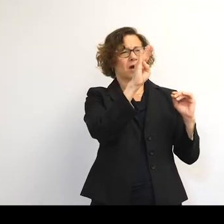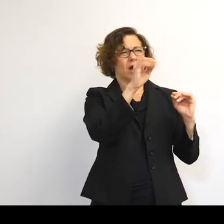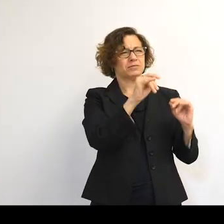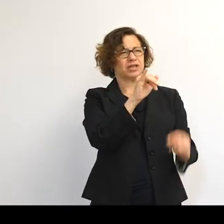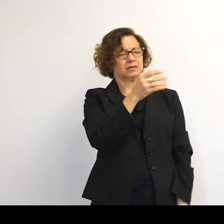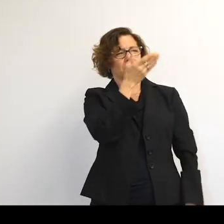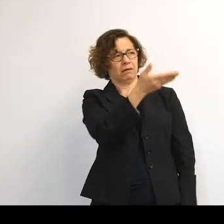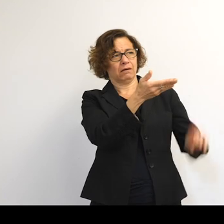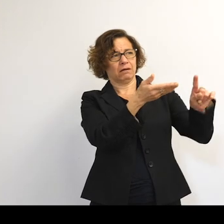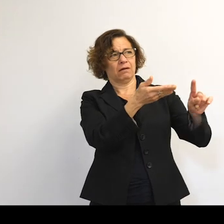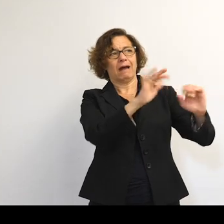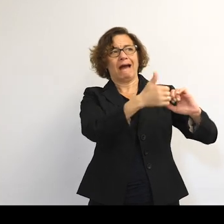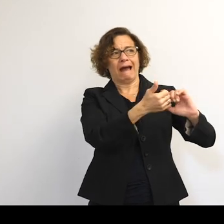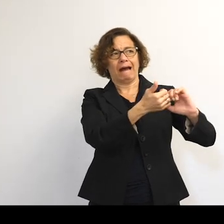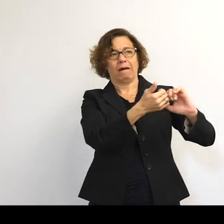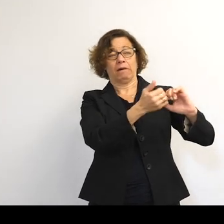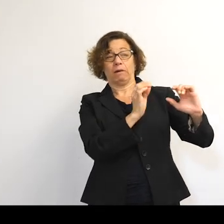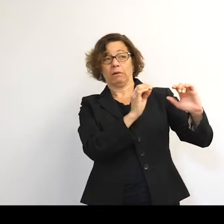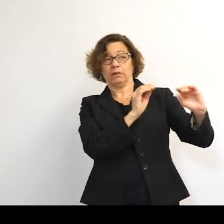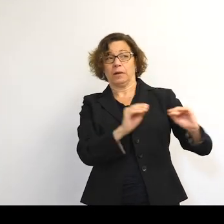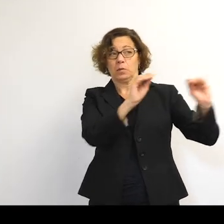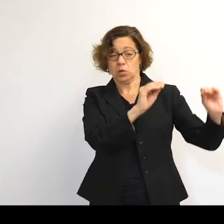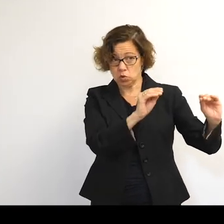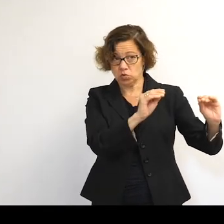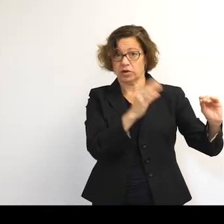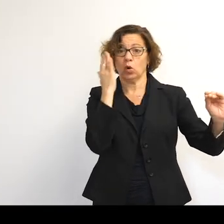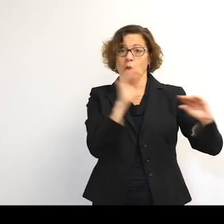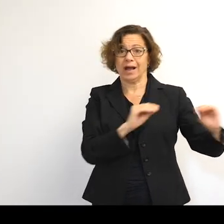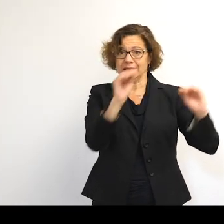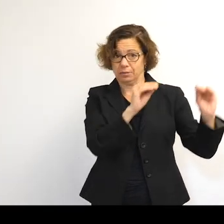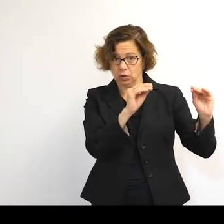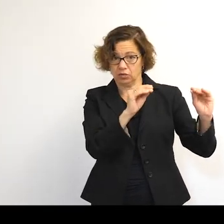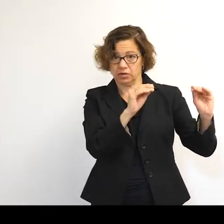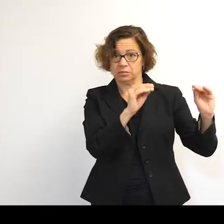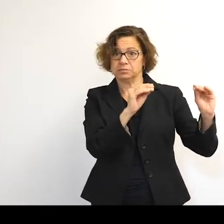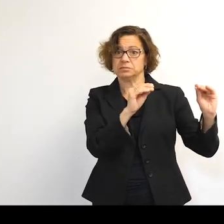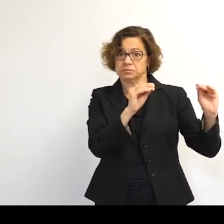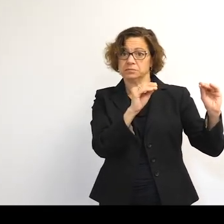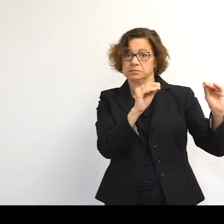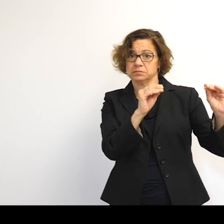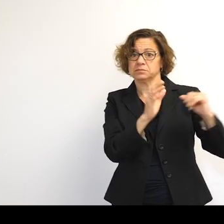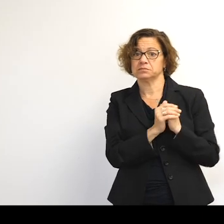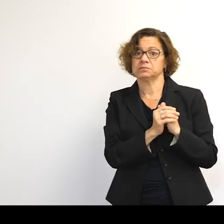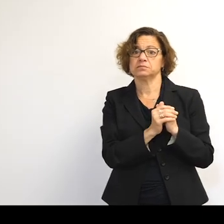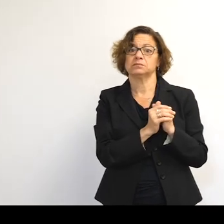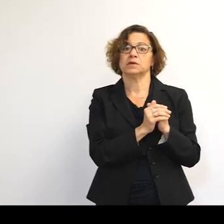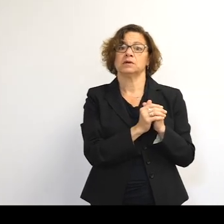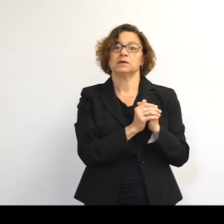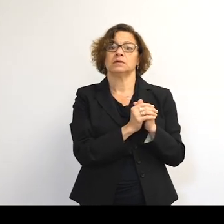we've got to go back to how these things actually move and why they move the way they do. So if we just get rid of the Earth there